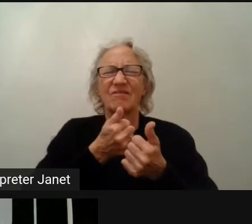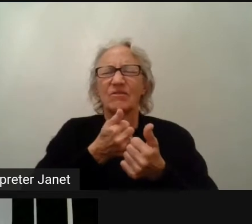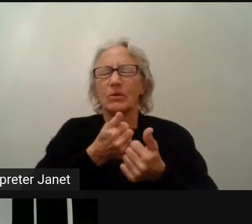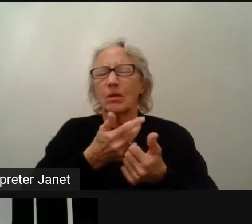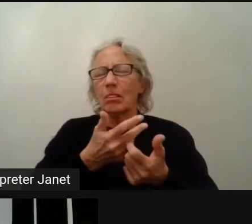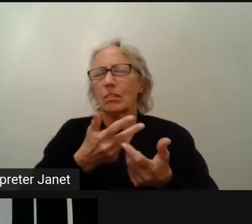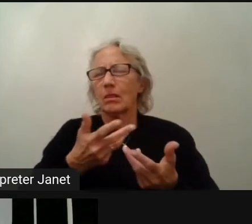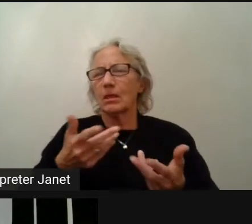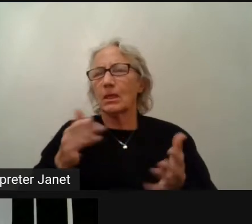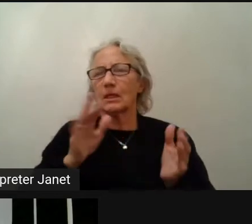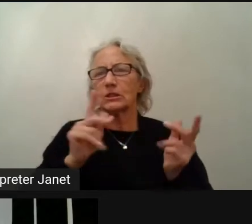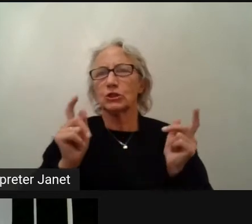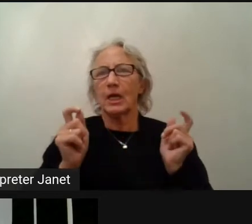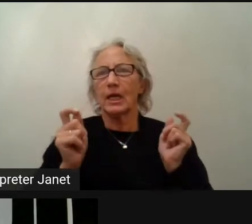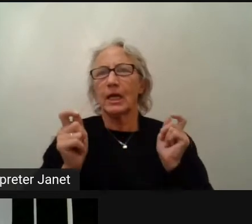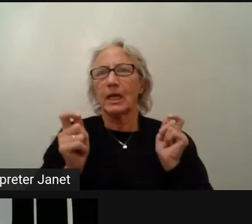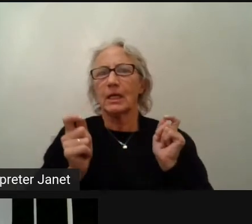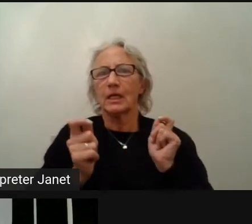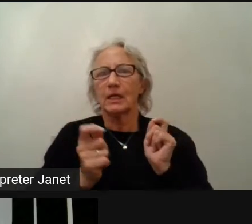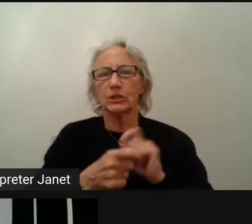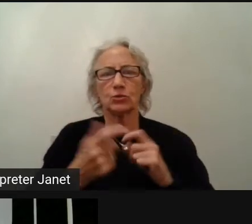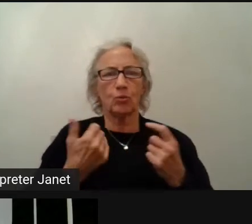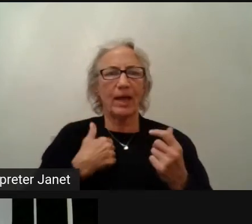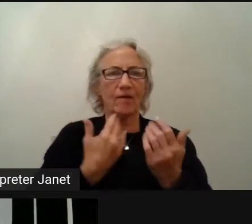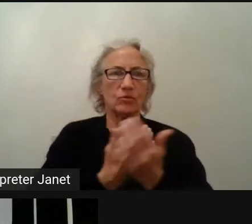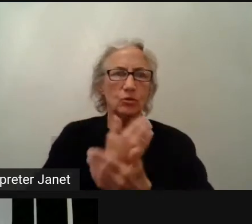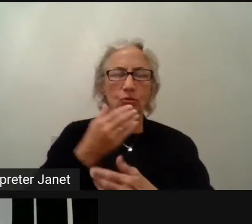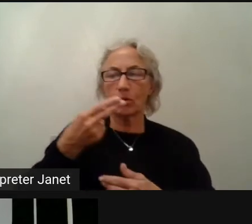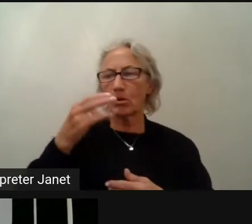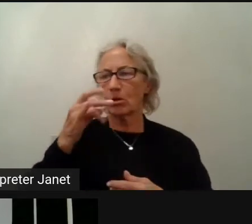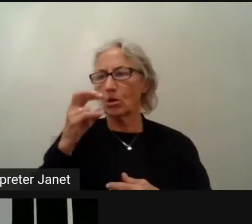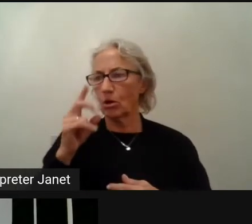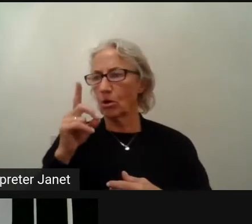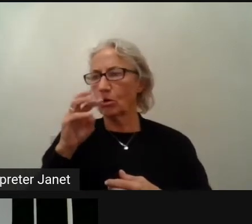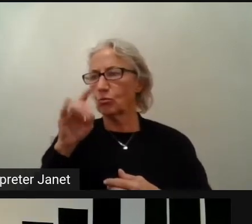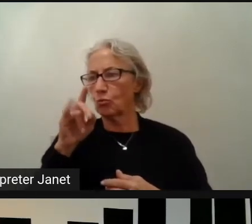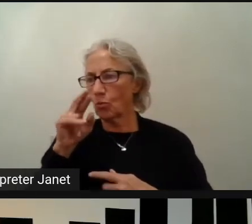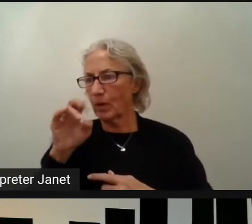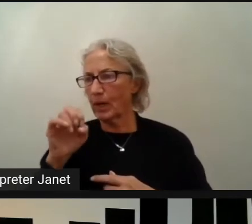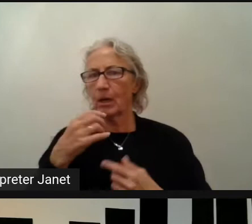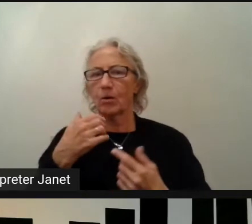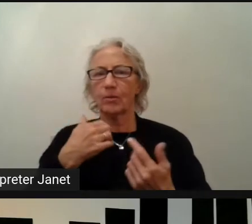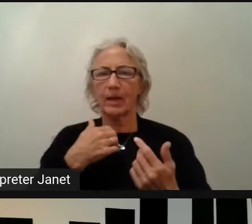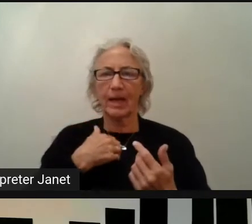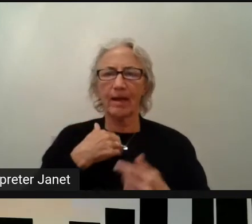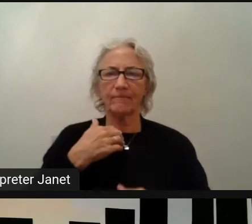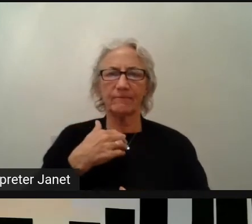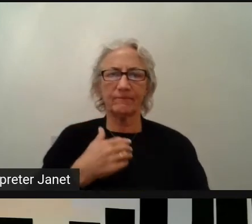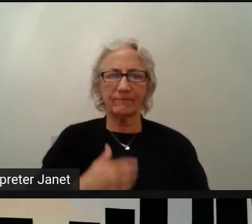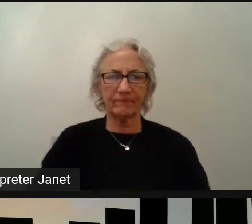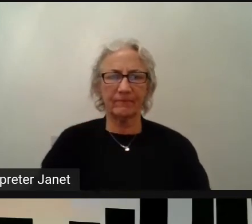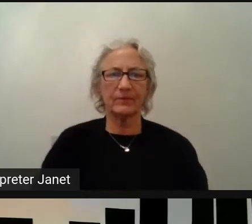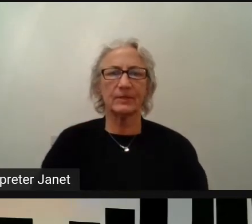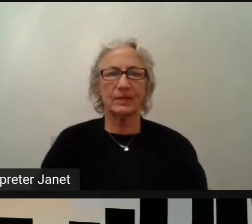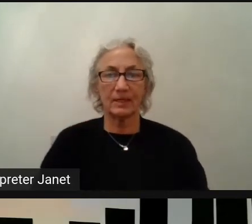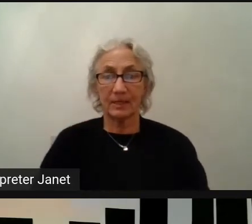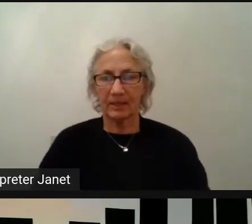We have access to new hardware, we learn things about something that we never knew before.